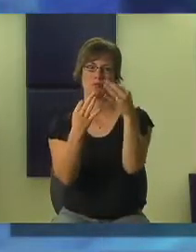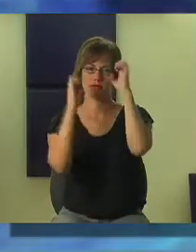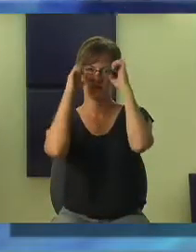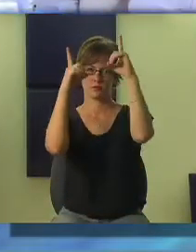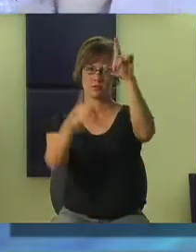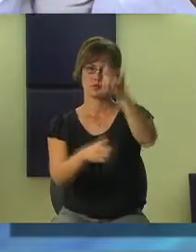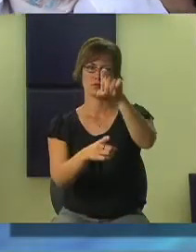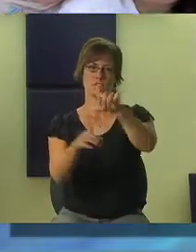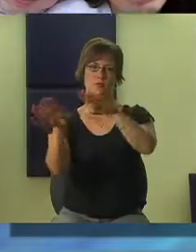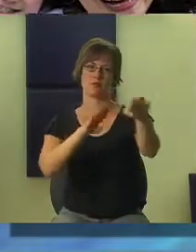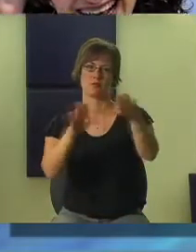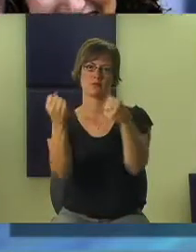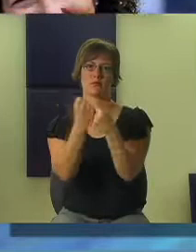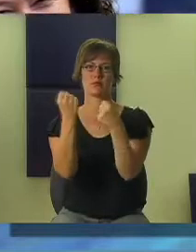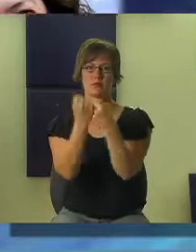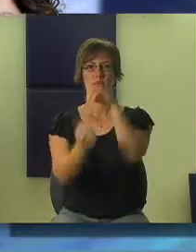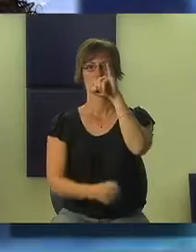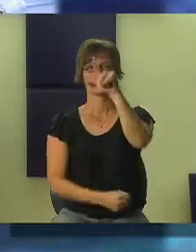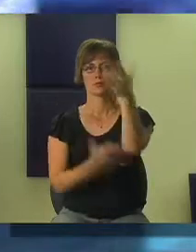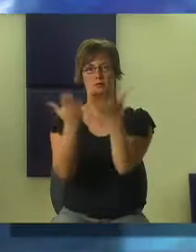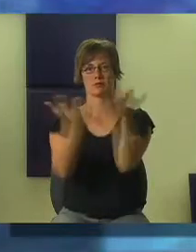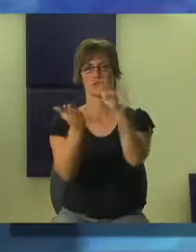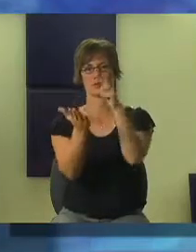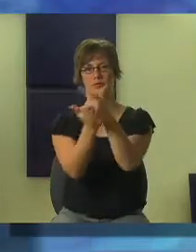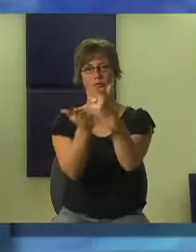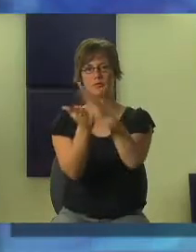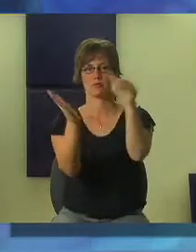are in need of behavioral support, the Illinois Service Resource Center is there to help.